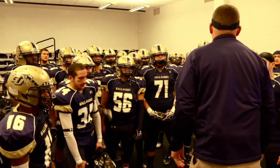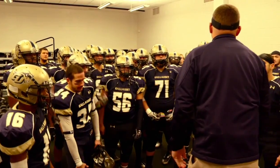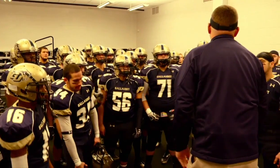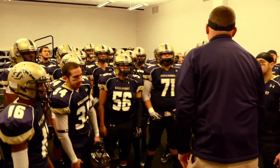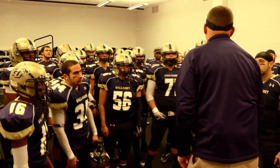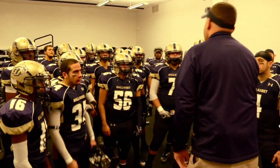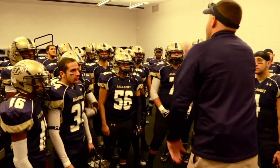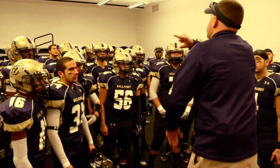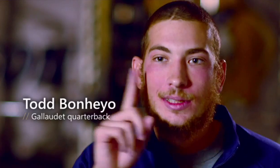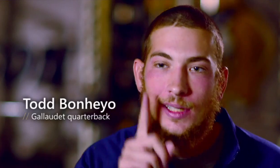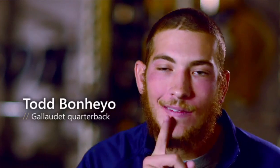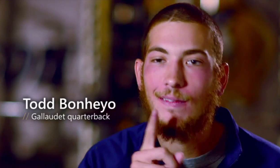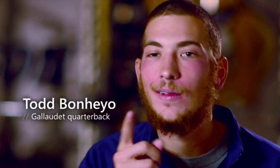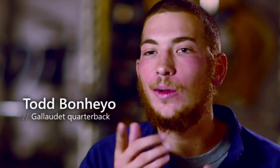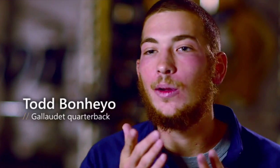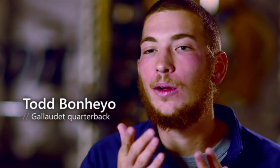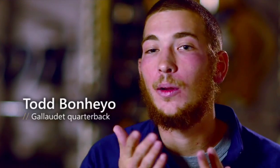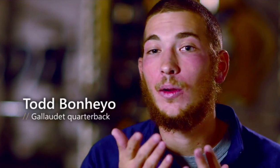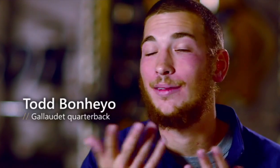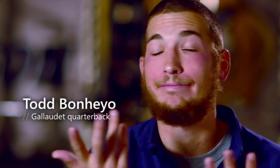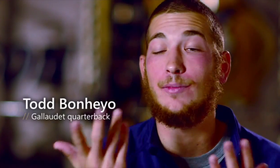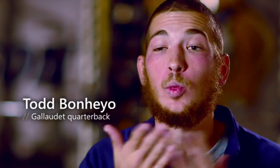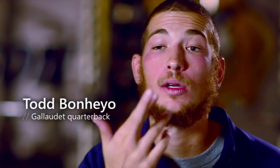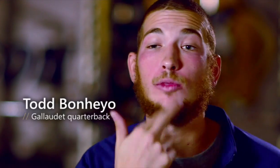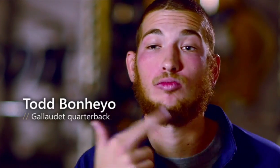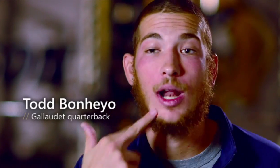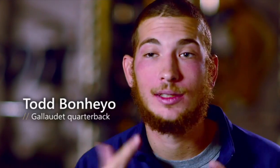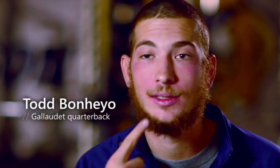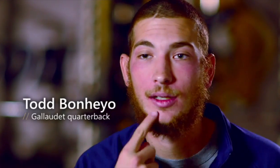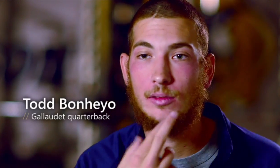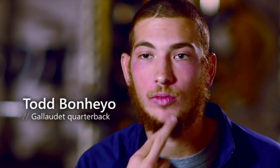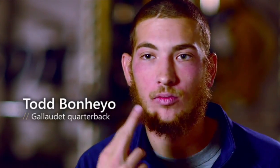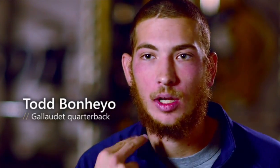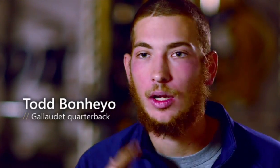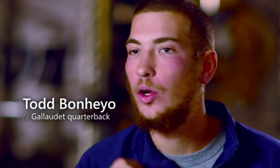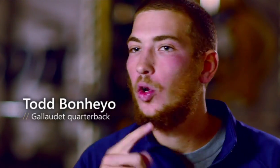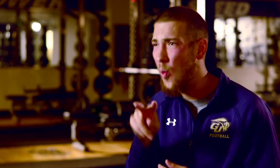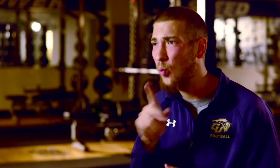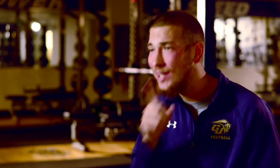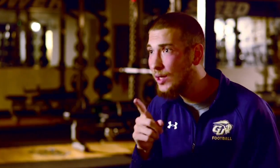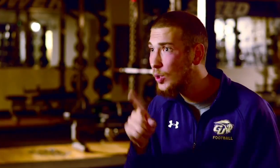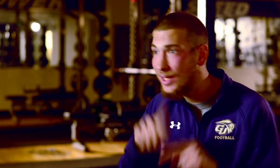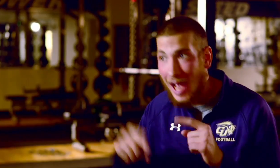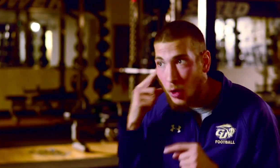Todd (interpreter): When people realize that we're Deaf, they look at me with a really